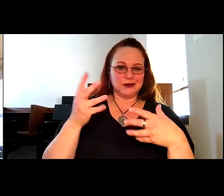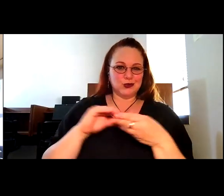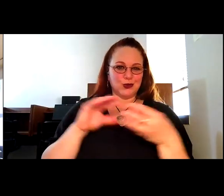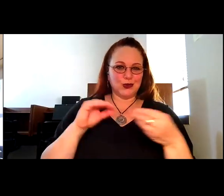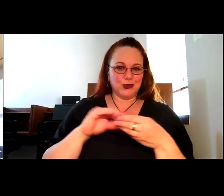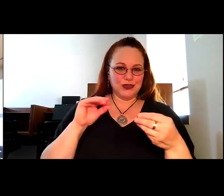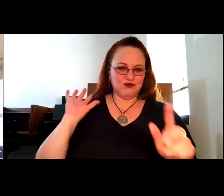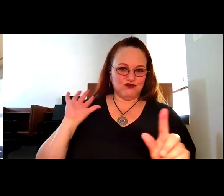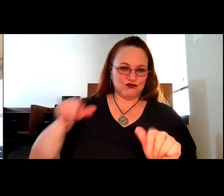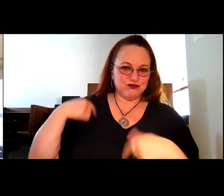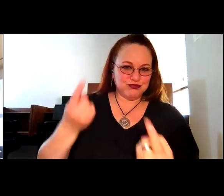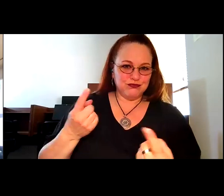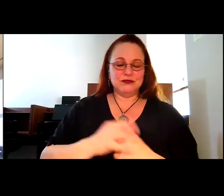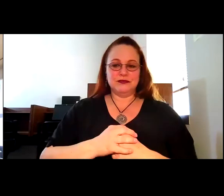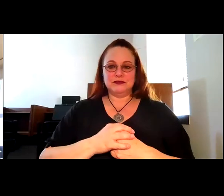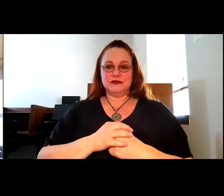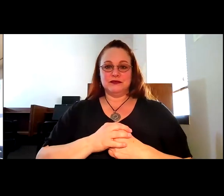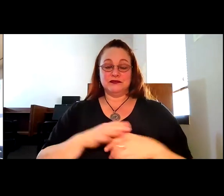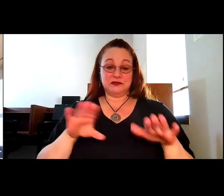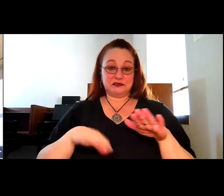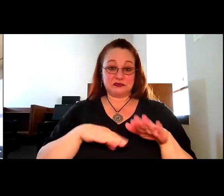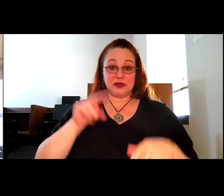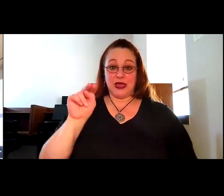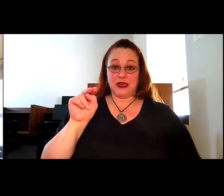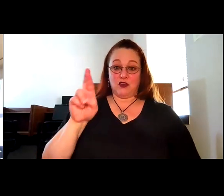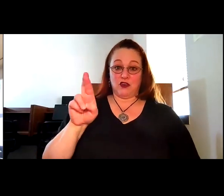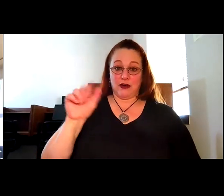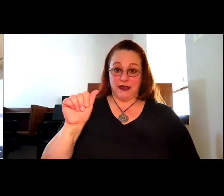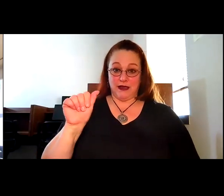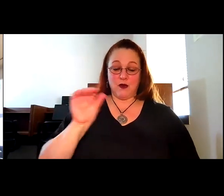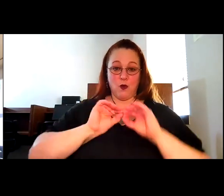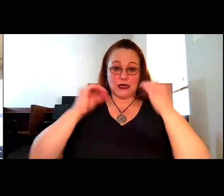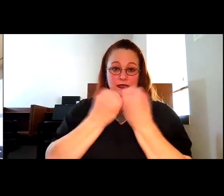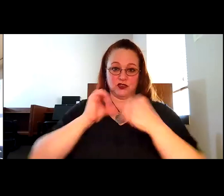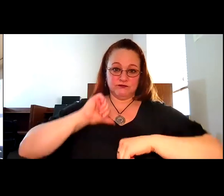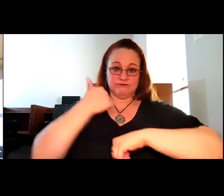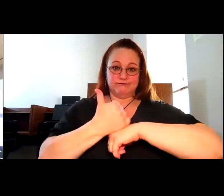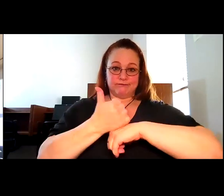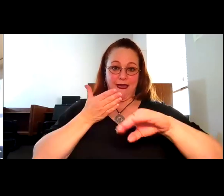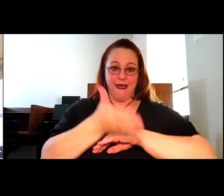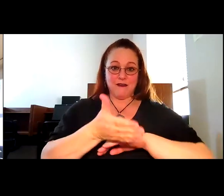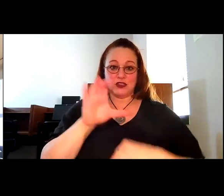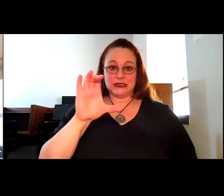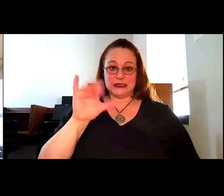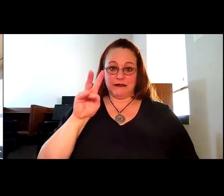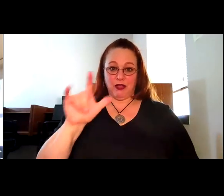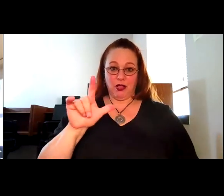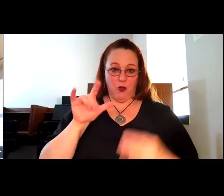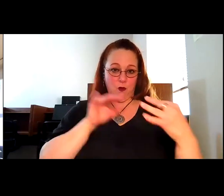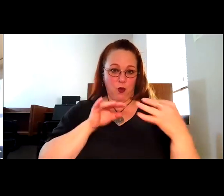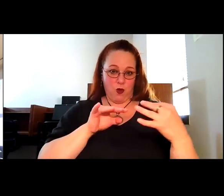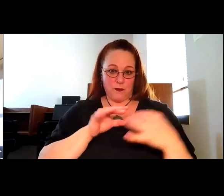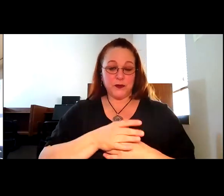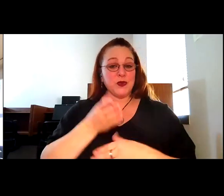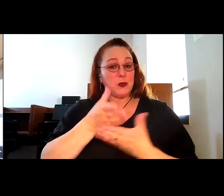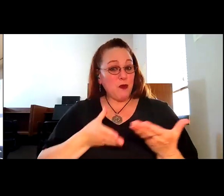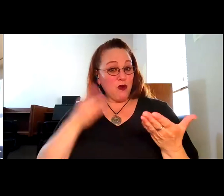Robyn Thomas: Essentially, the Nra. Was an organization created after um the Civil War, and part of it was the intention to help